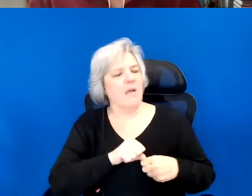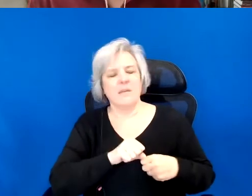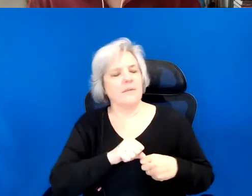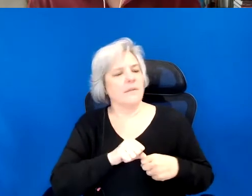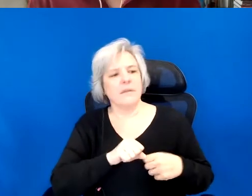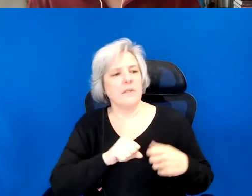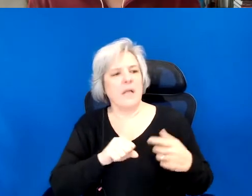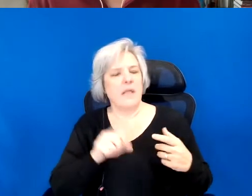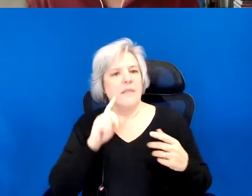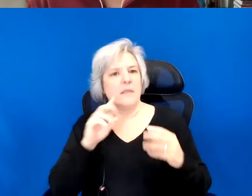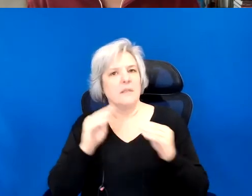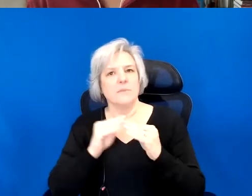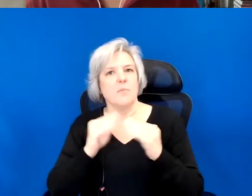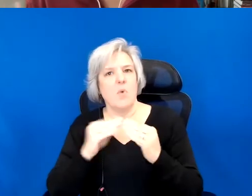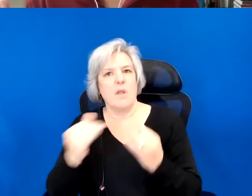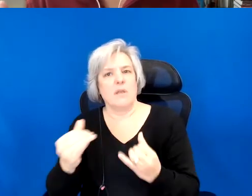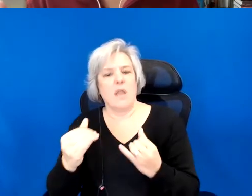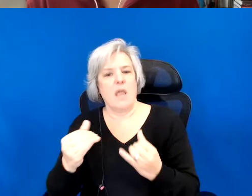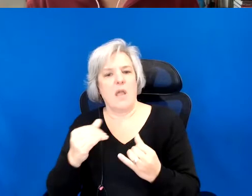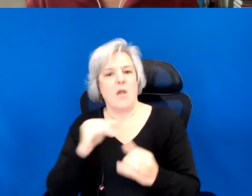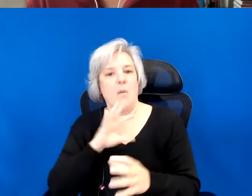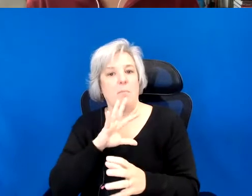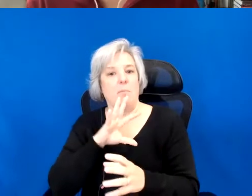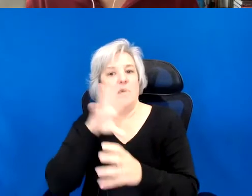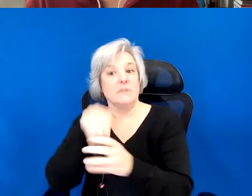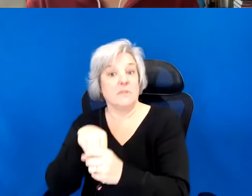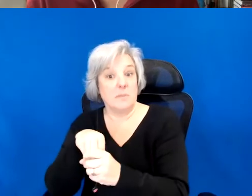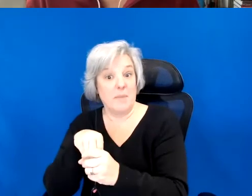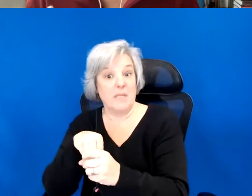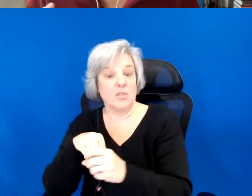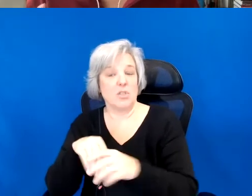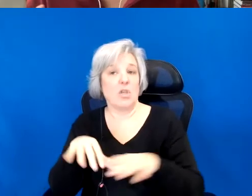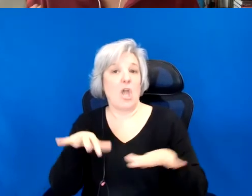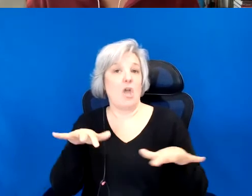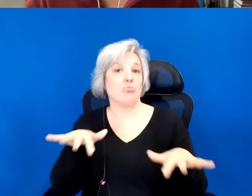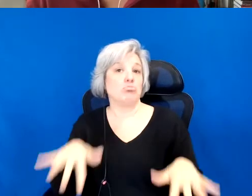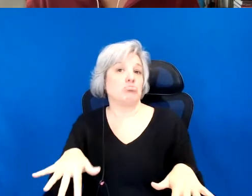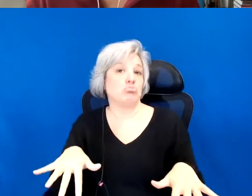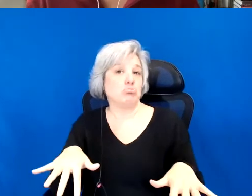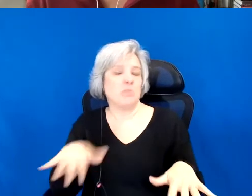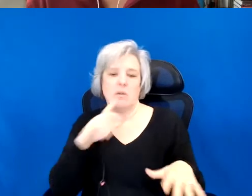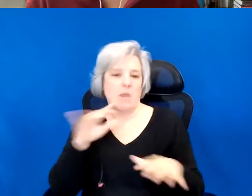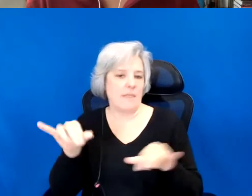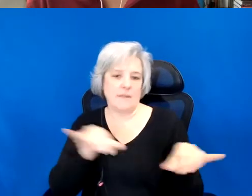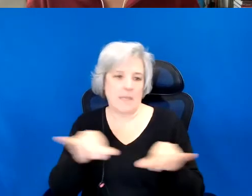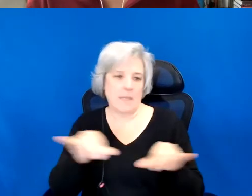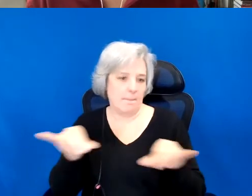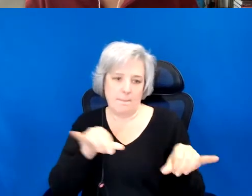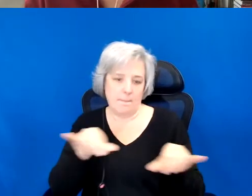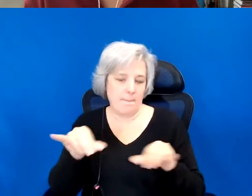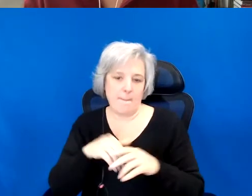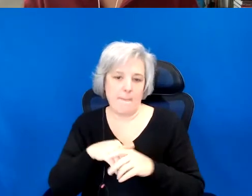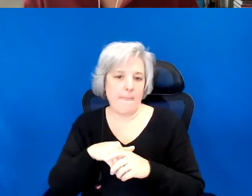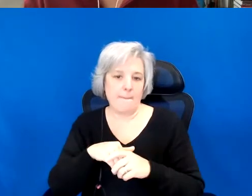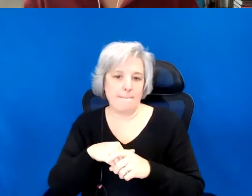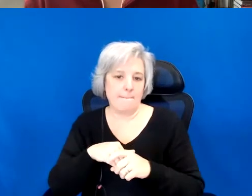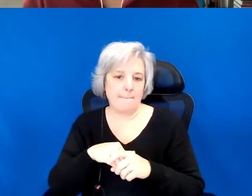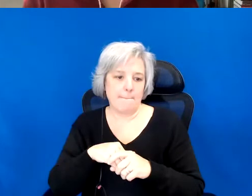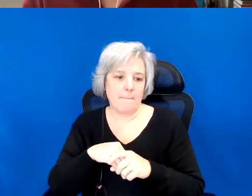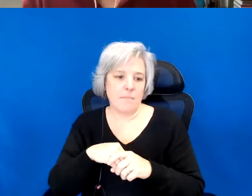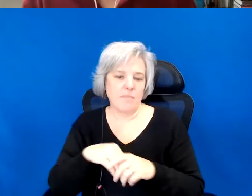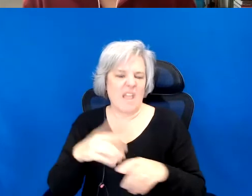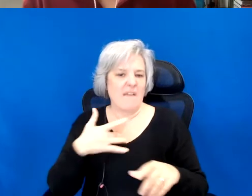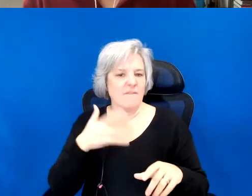participation and complicity are not the same. You know, and I think, I feel like sometimes